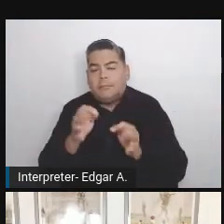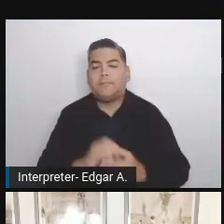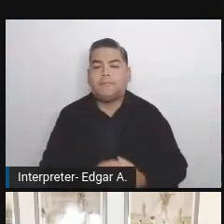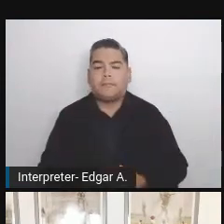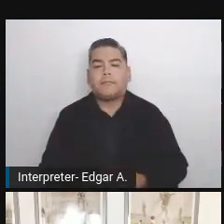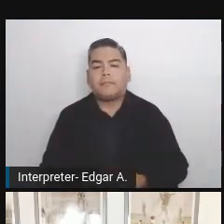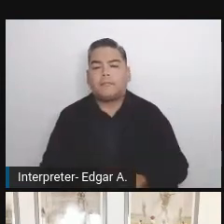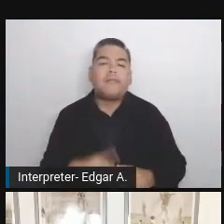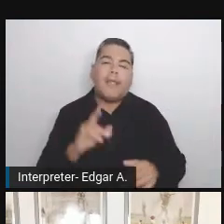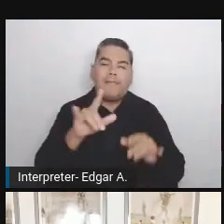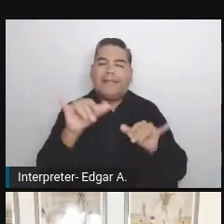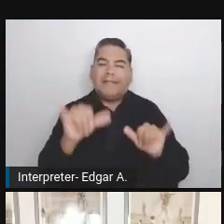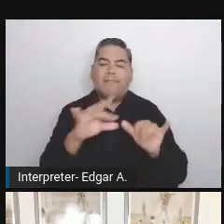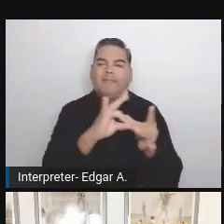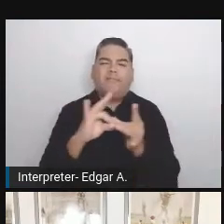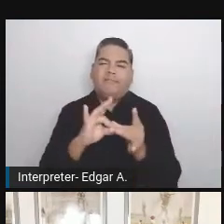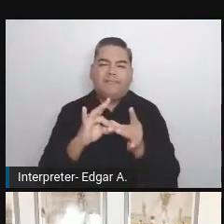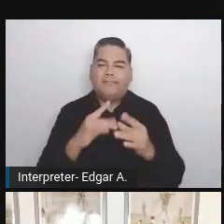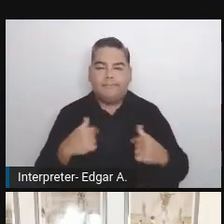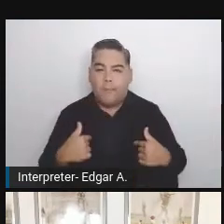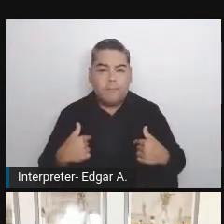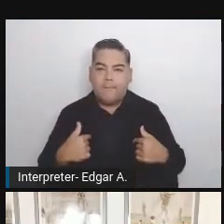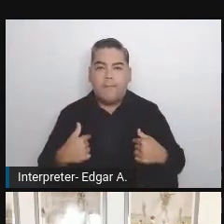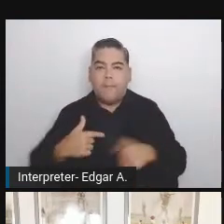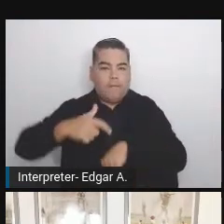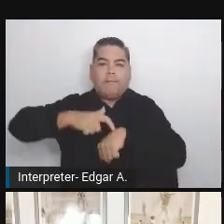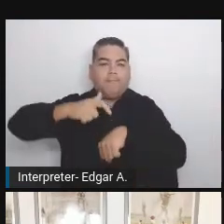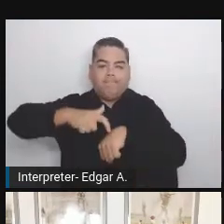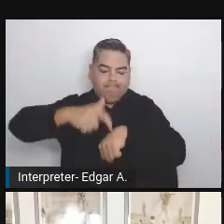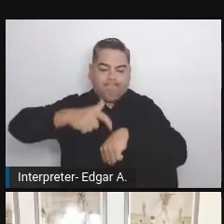to we don't have time to automate our tests, but we will have a lot